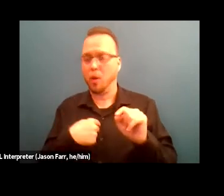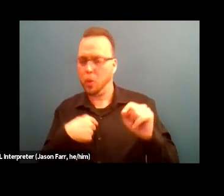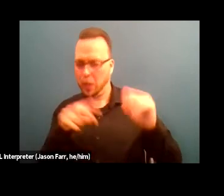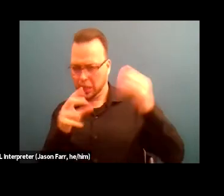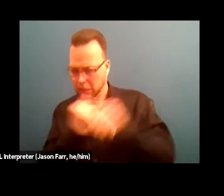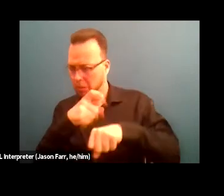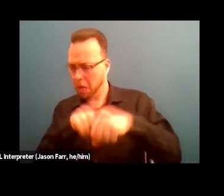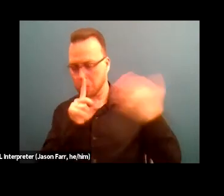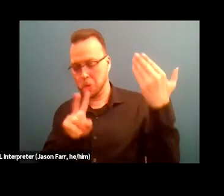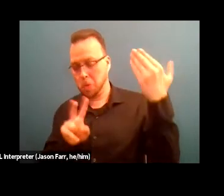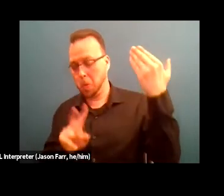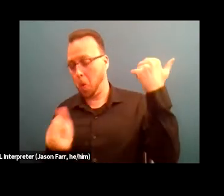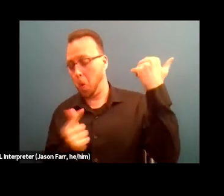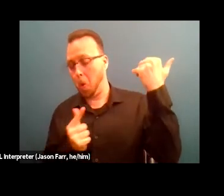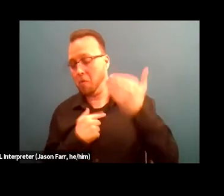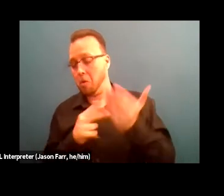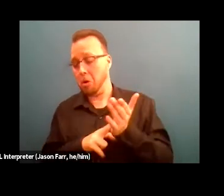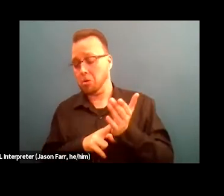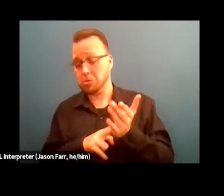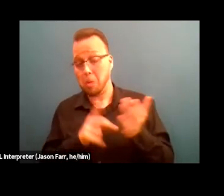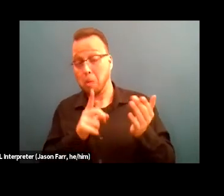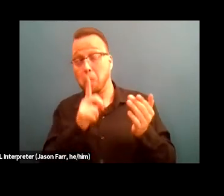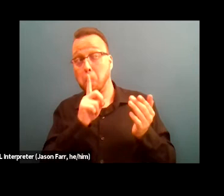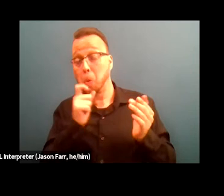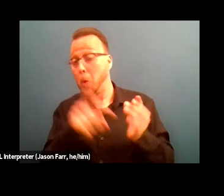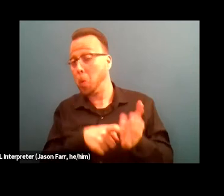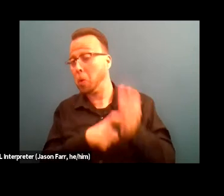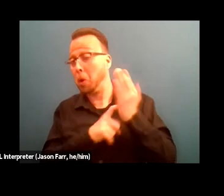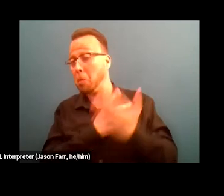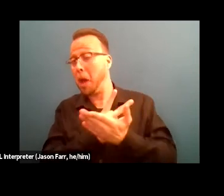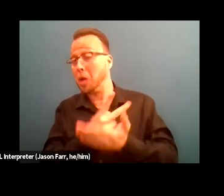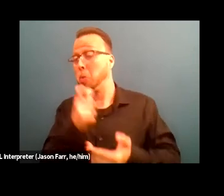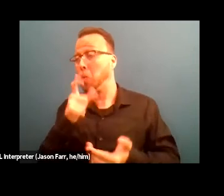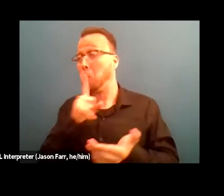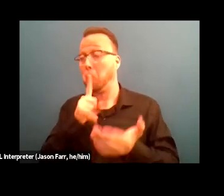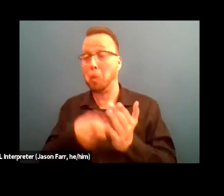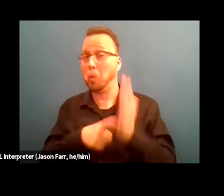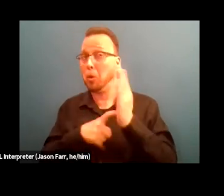to determine a master's degree may not be necessary, a bachelor's degree may not be necessary for us to promote folks.